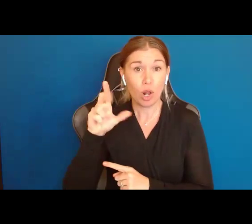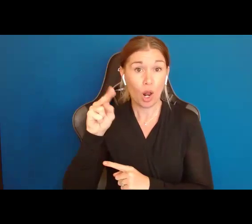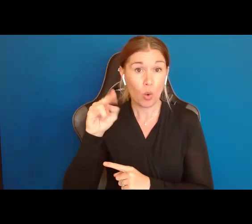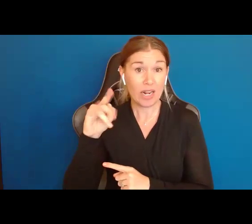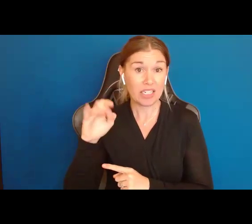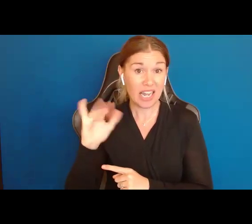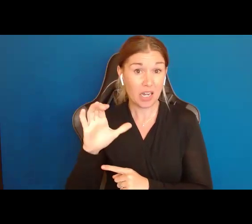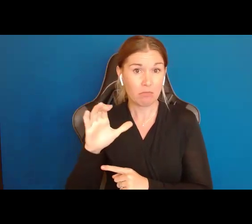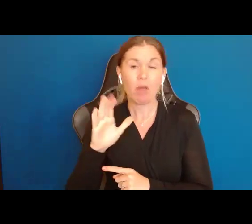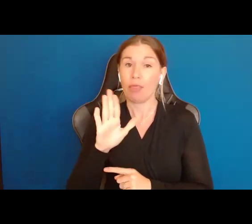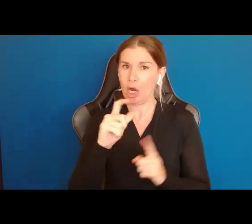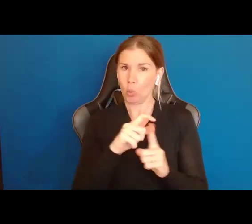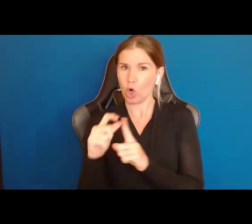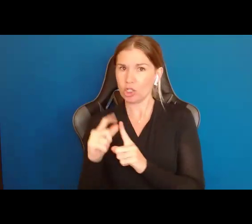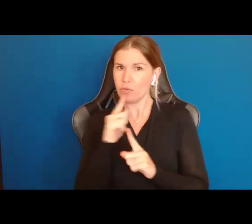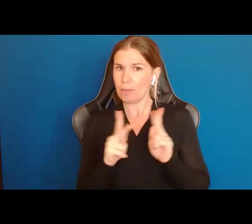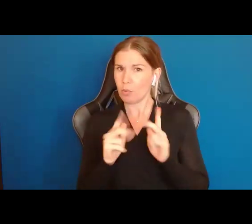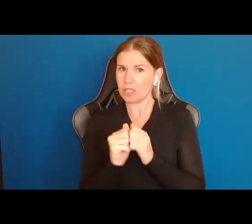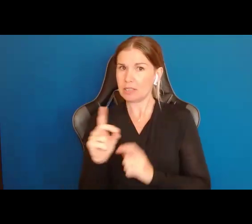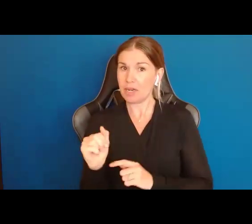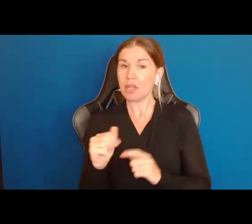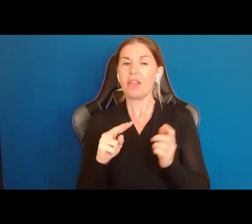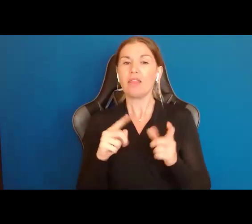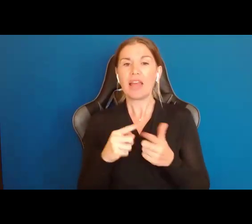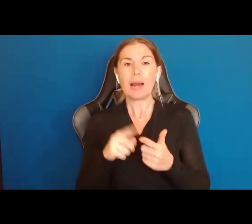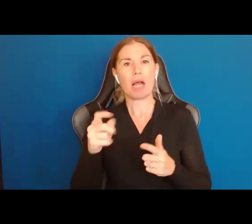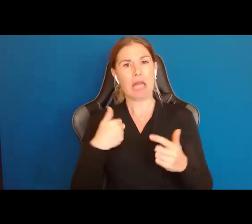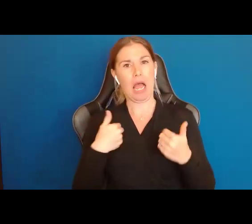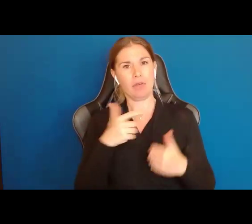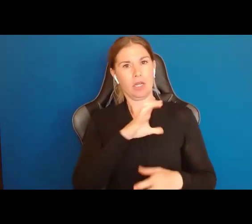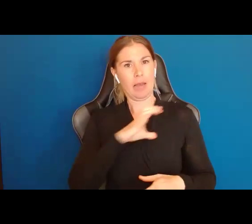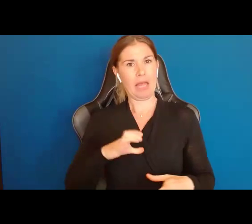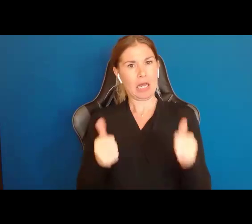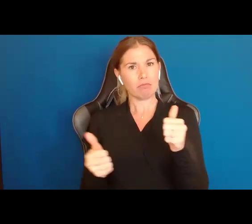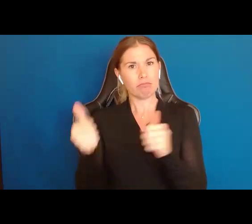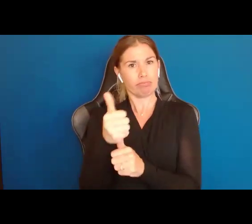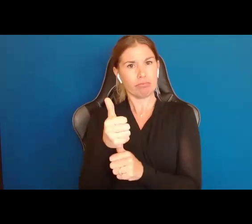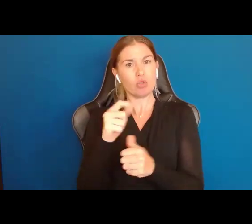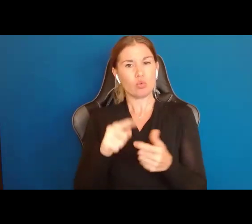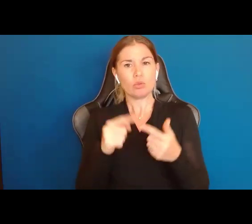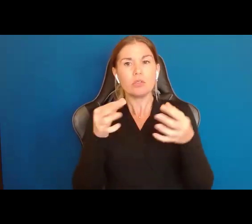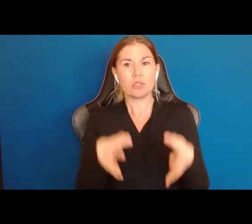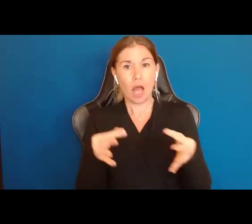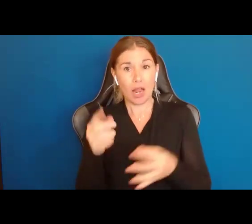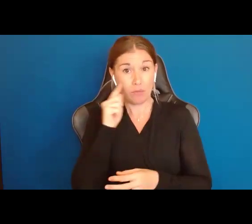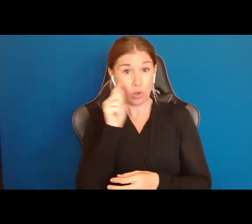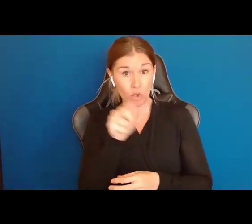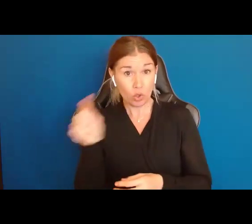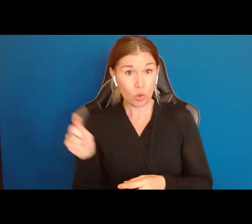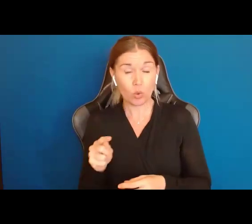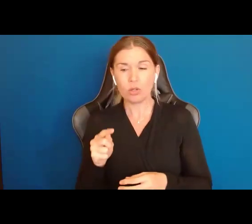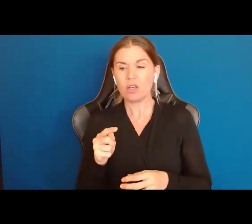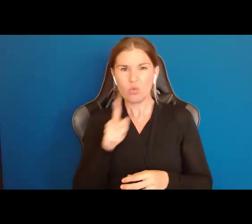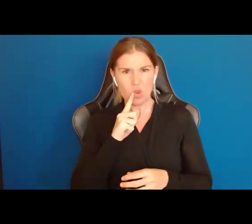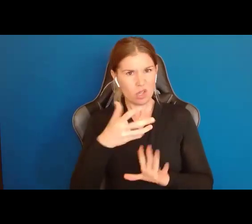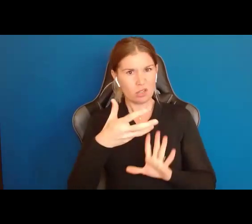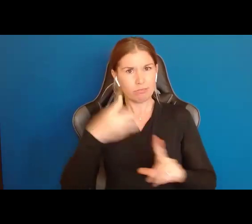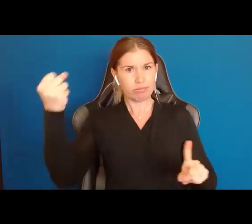for People with Disabilities, you had to have a committee over you, to make decisions for you, to do the things for you, taking away your self determination.